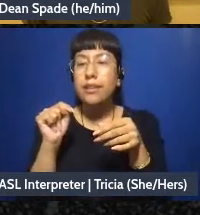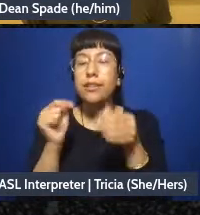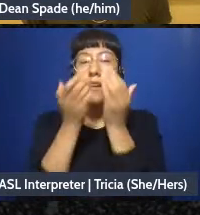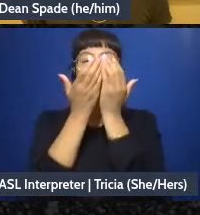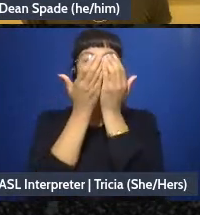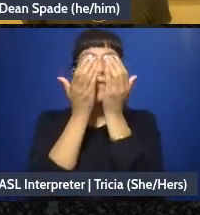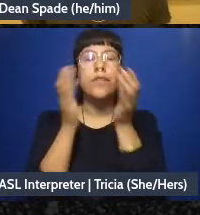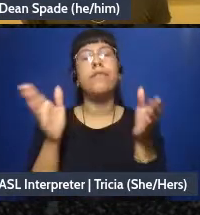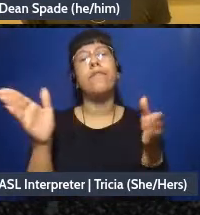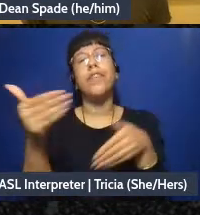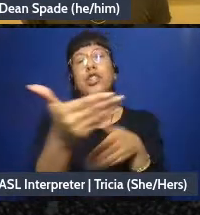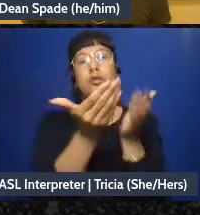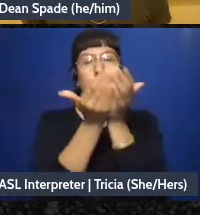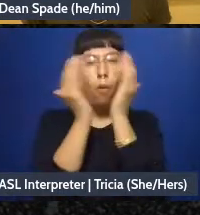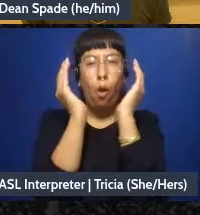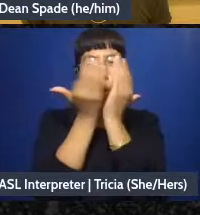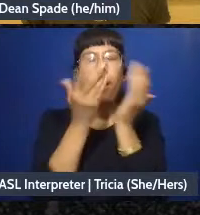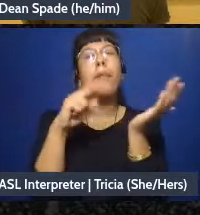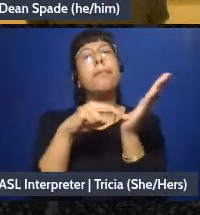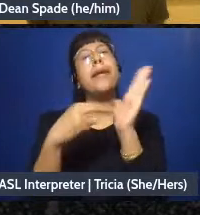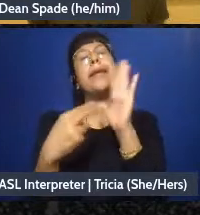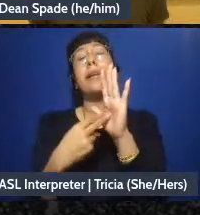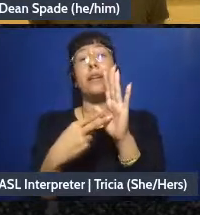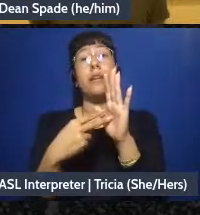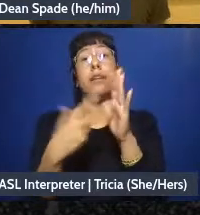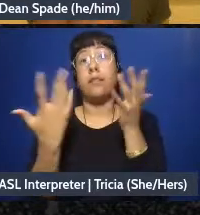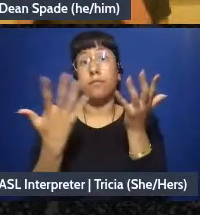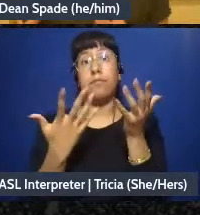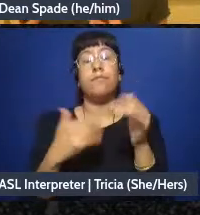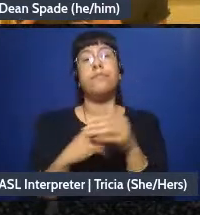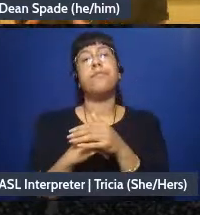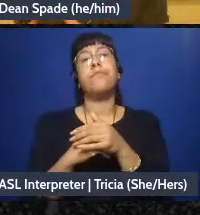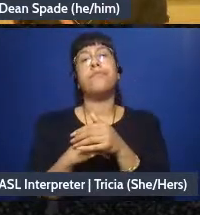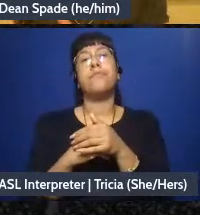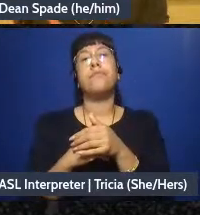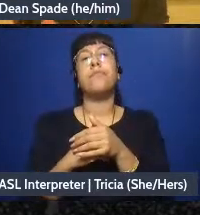um, that can be really useful, like, having, um, you know, people who work on this the hardest,